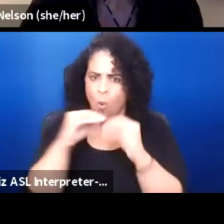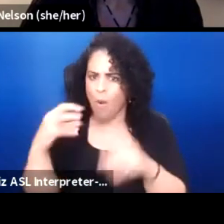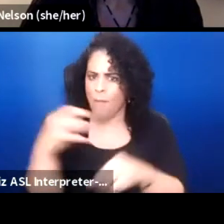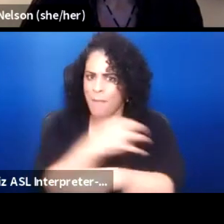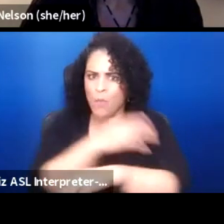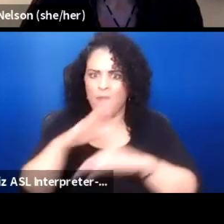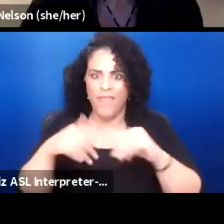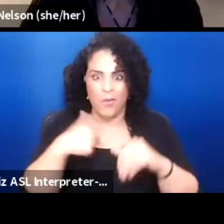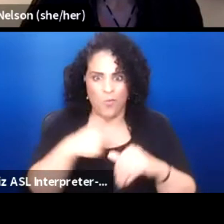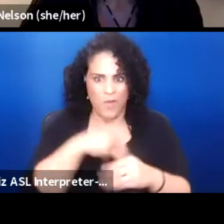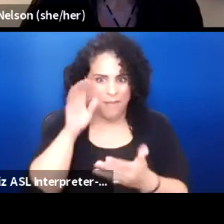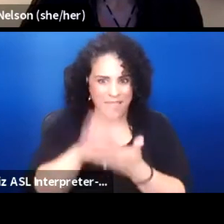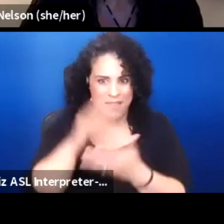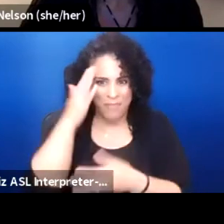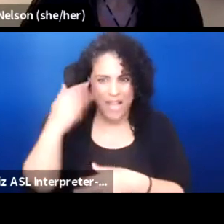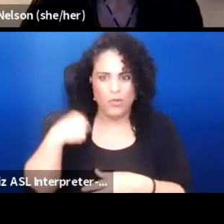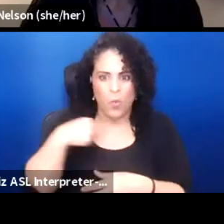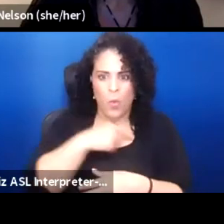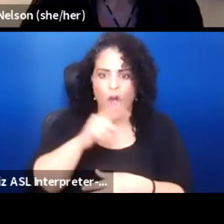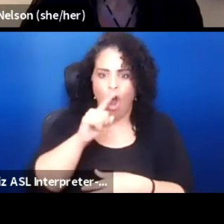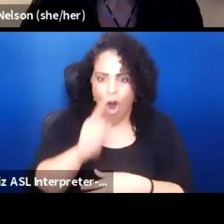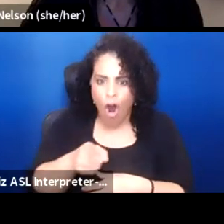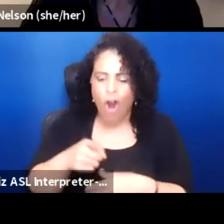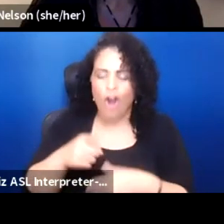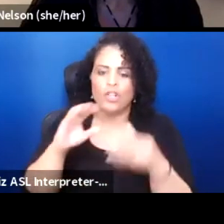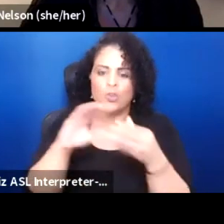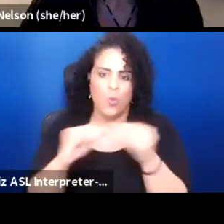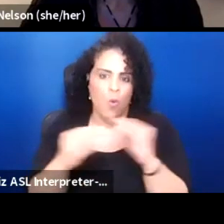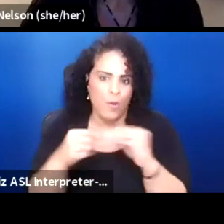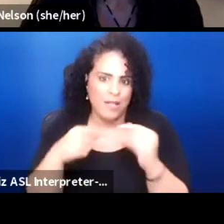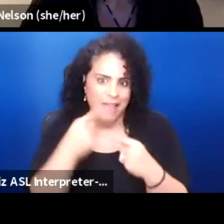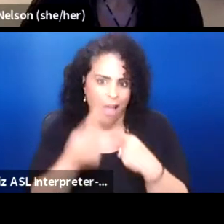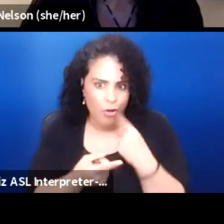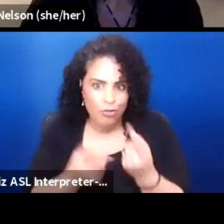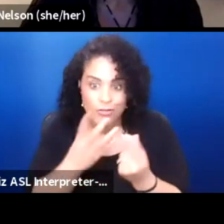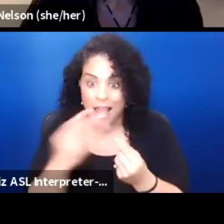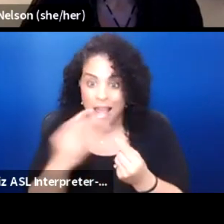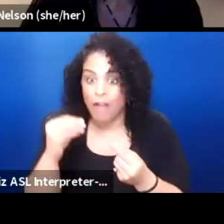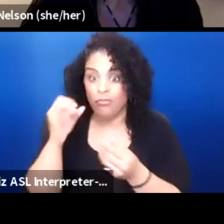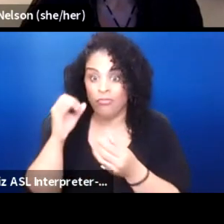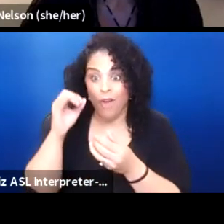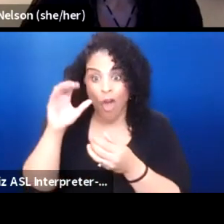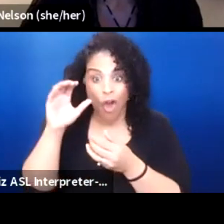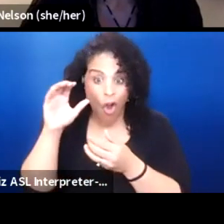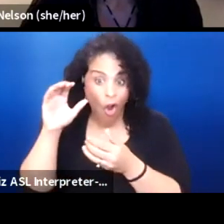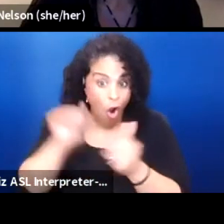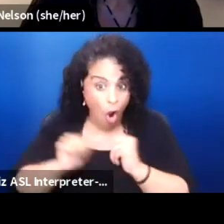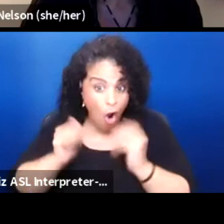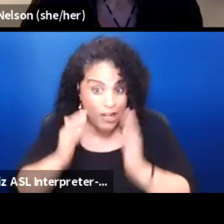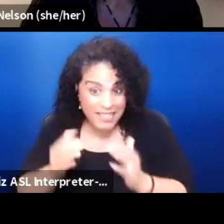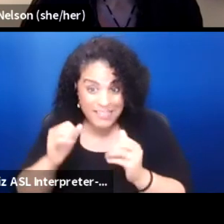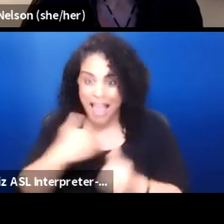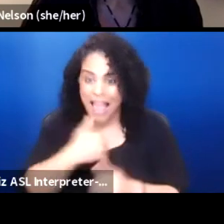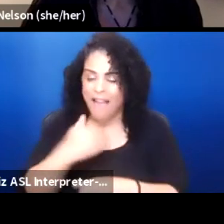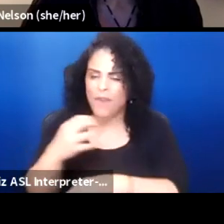because we are storytellers and artists who have the power to change people's hearts and minds.